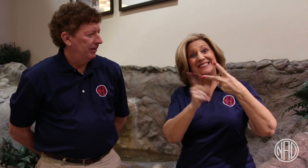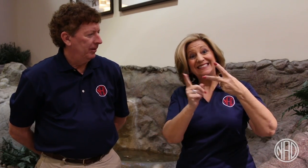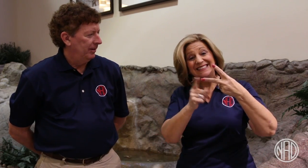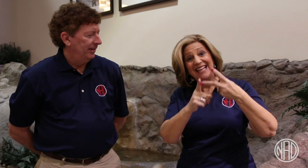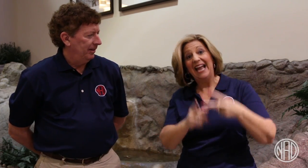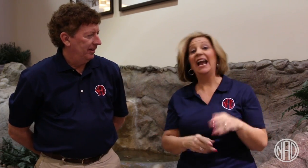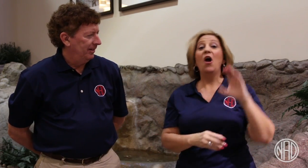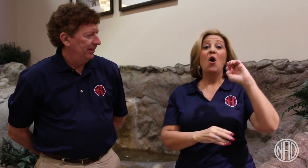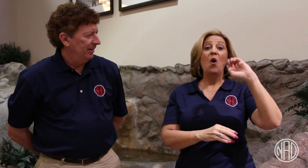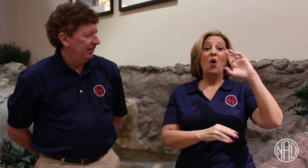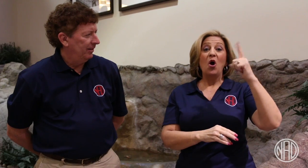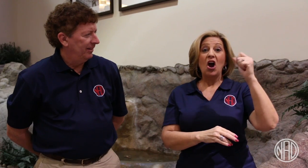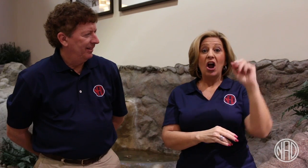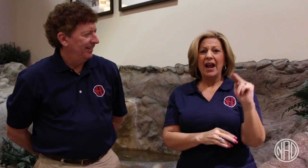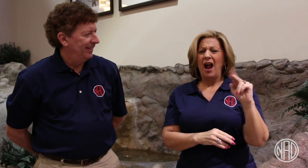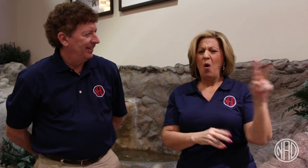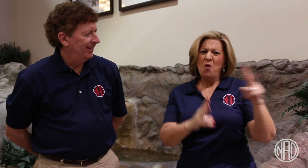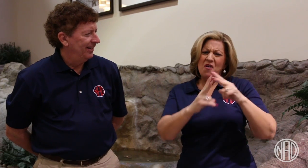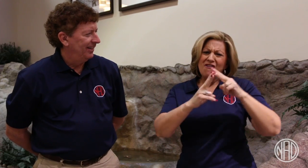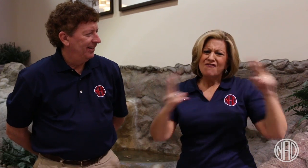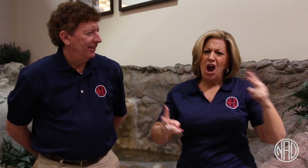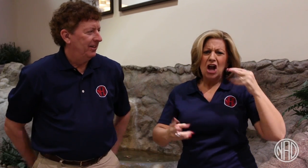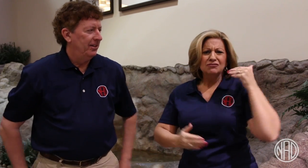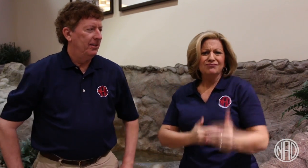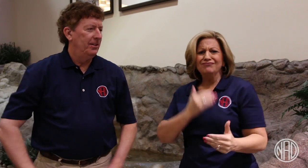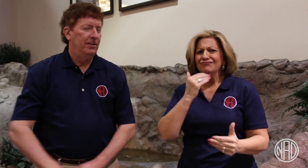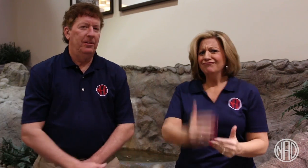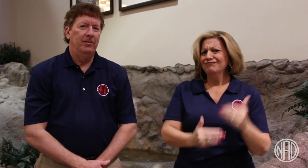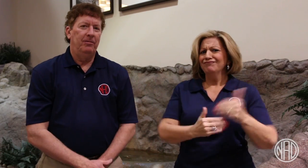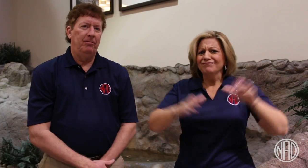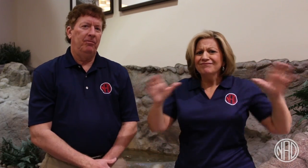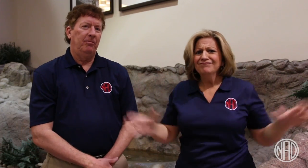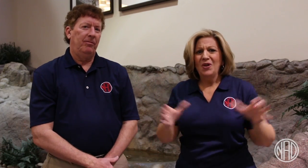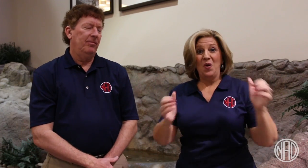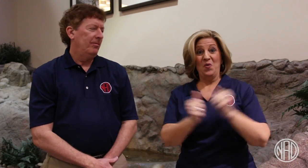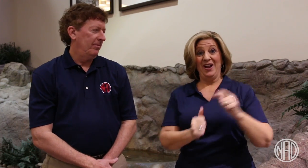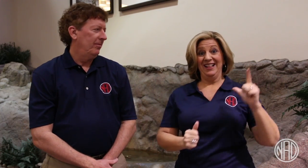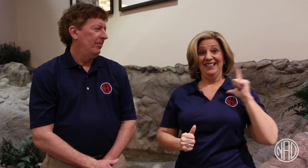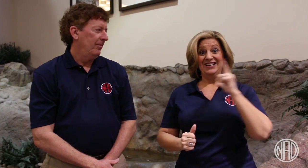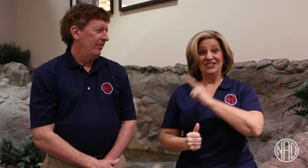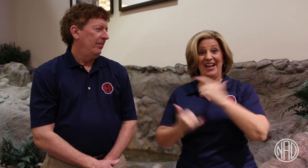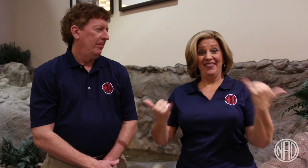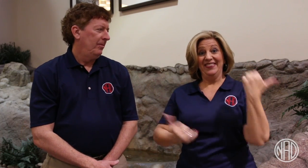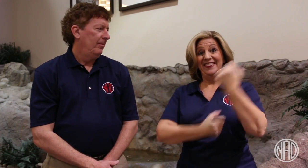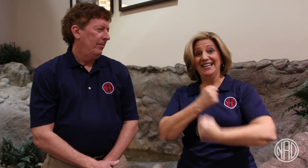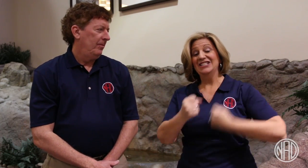Secondly, the other state is Oregon. The Oregon Association of the Deaf is very progressive with legislation this year.